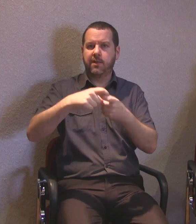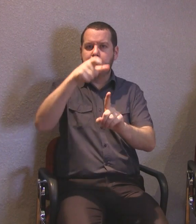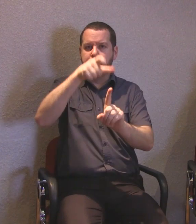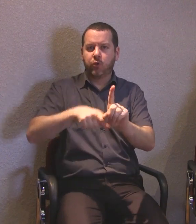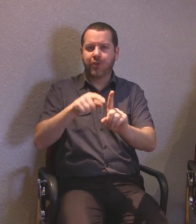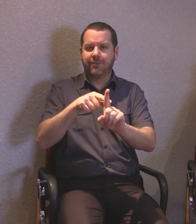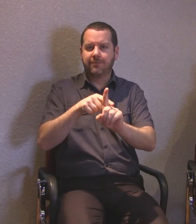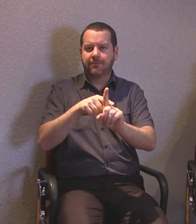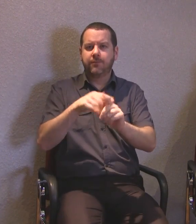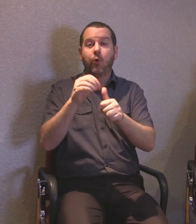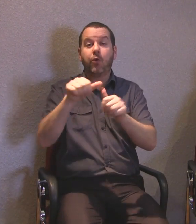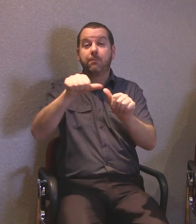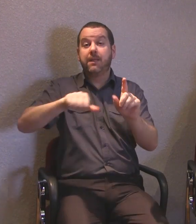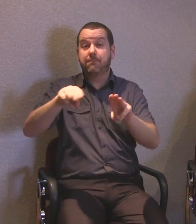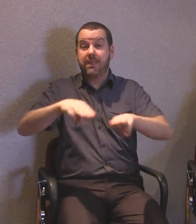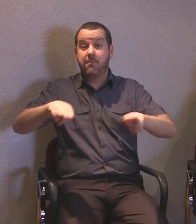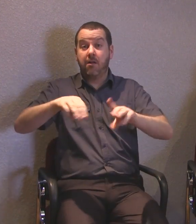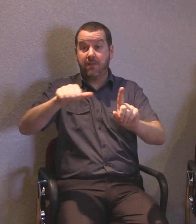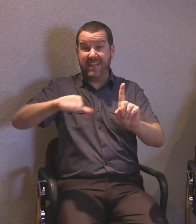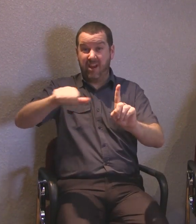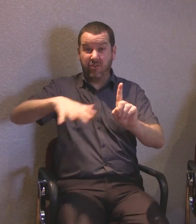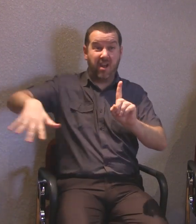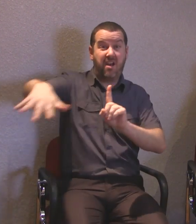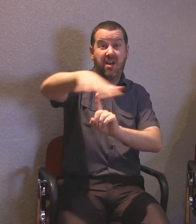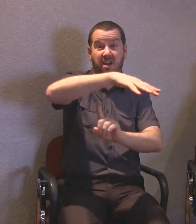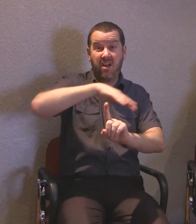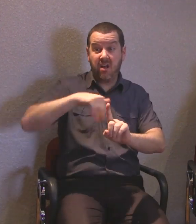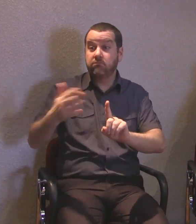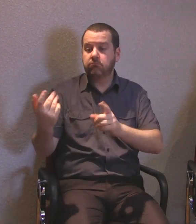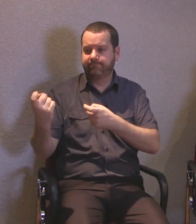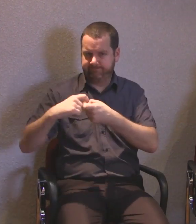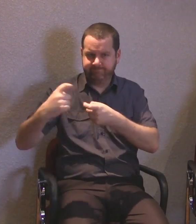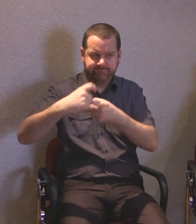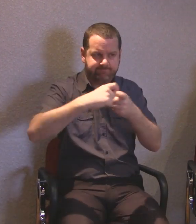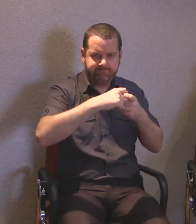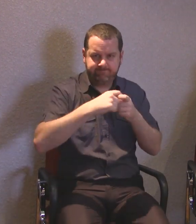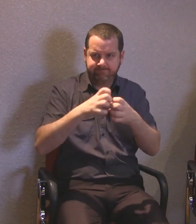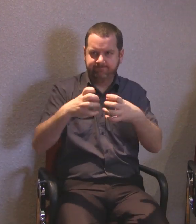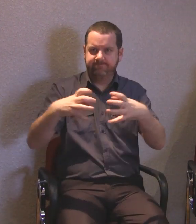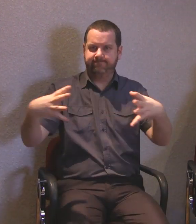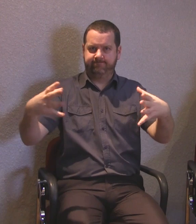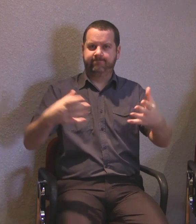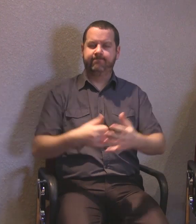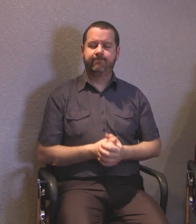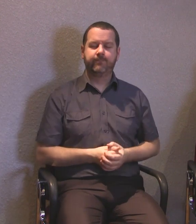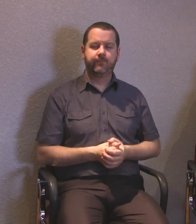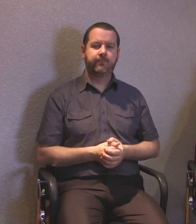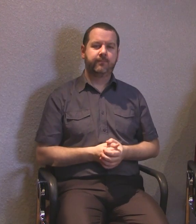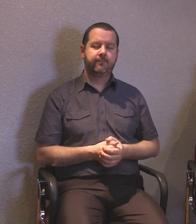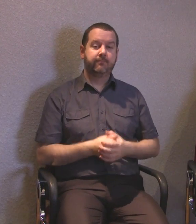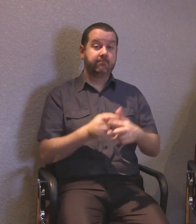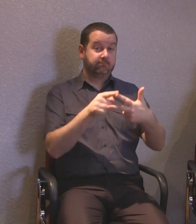You can also spread the word and encourage others to become part